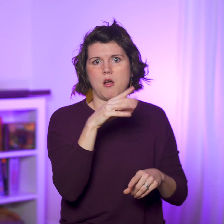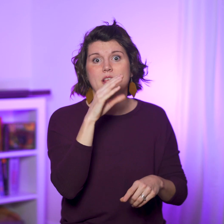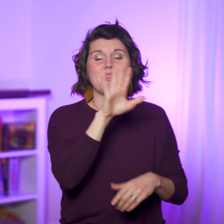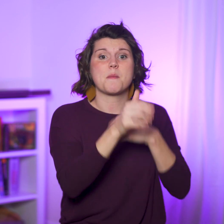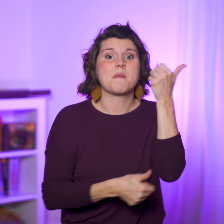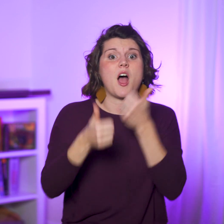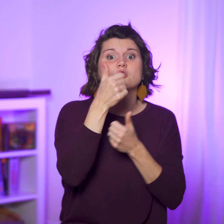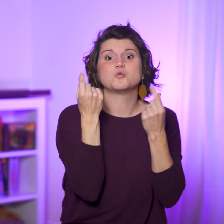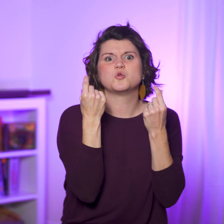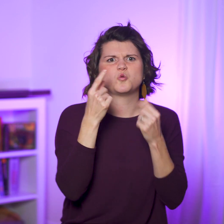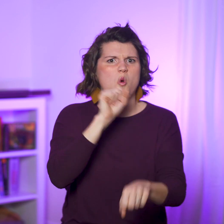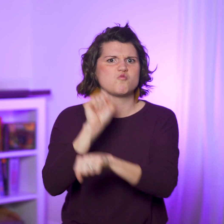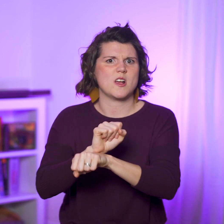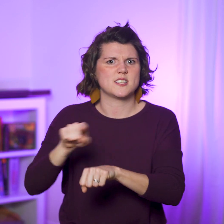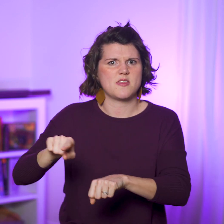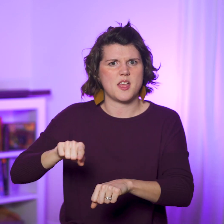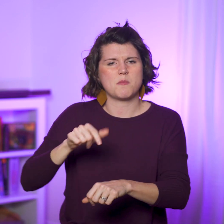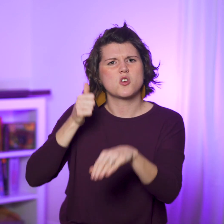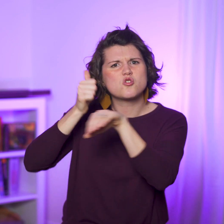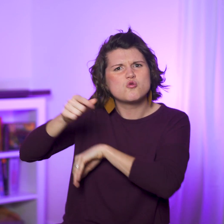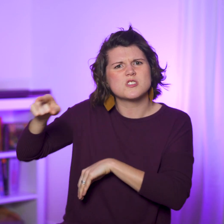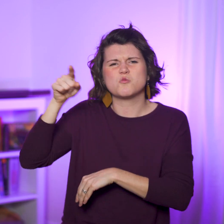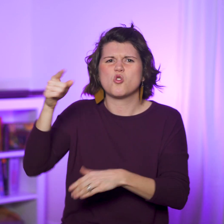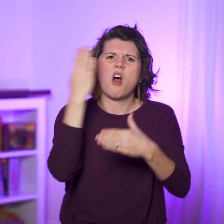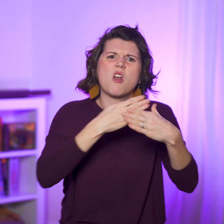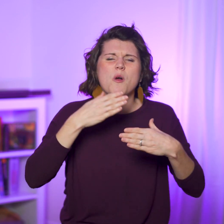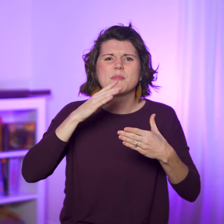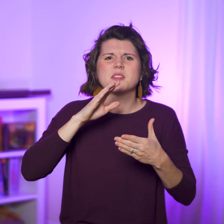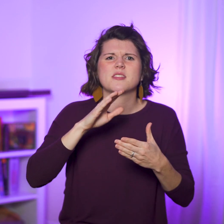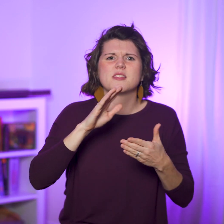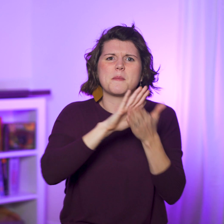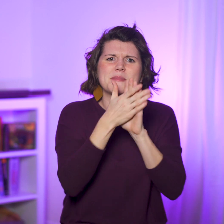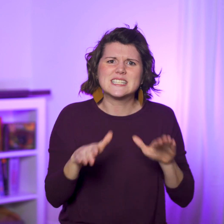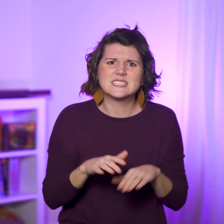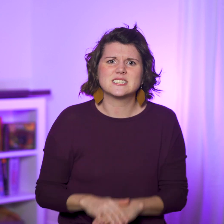then her masters arrest them and accuse them of disturbing the peace.